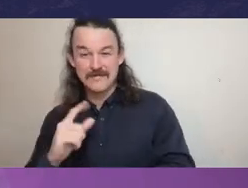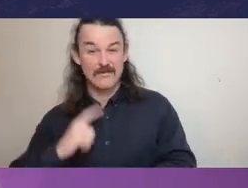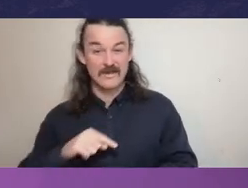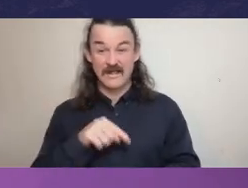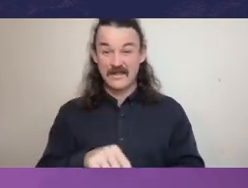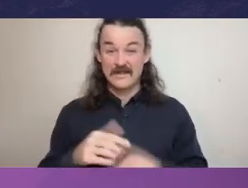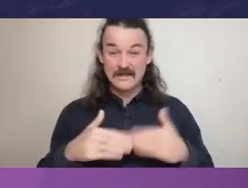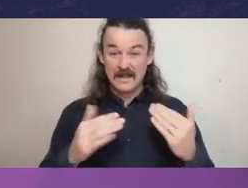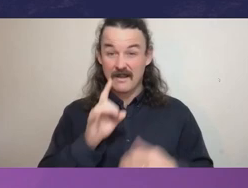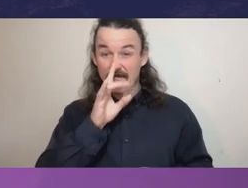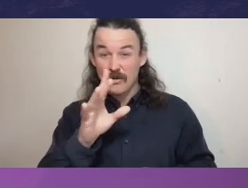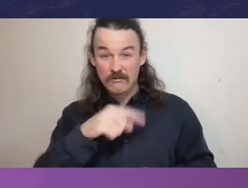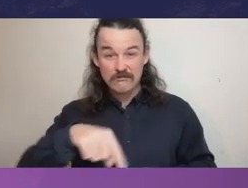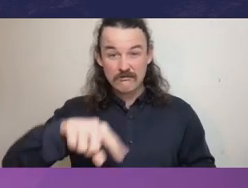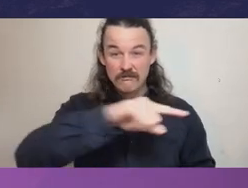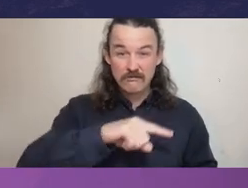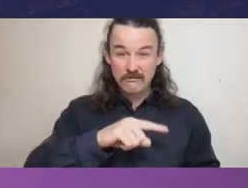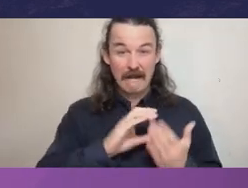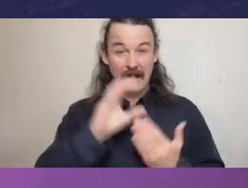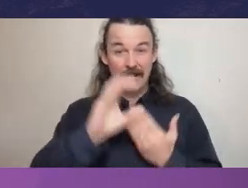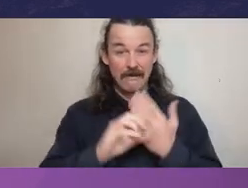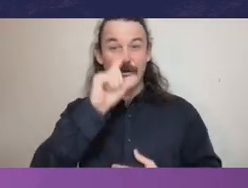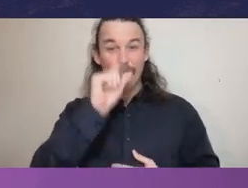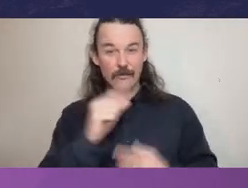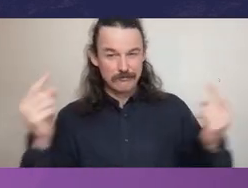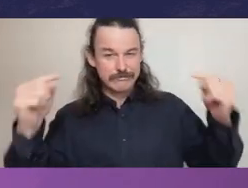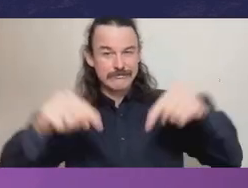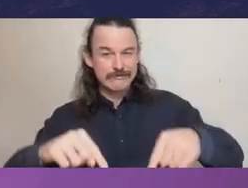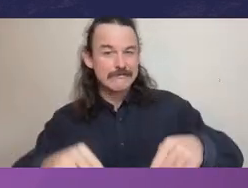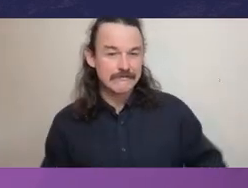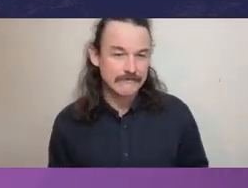And therefore we acknowledge that the timing of our webinar during